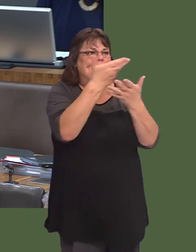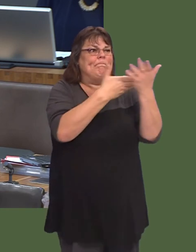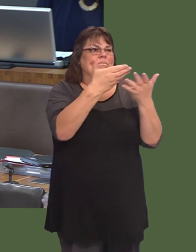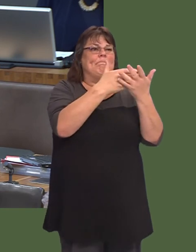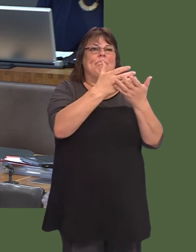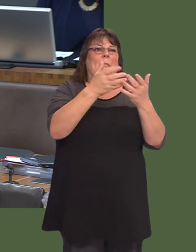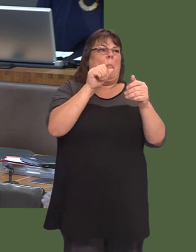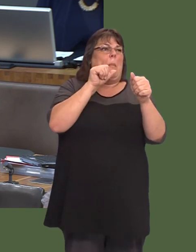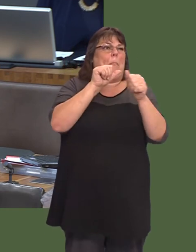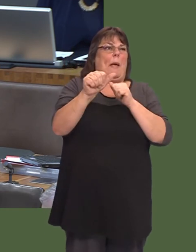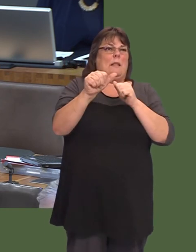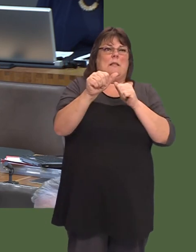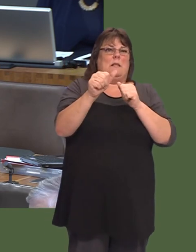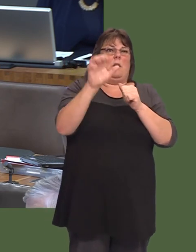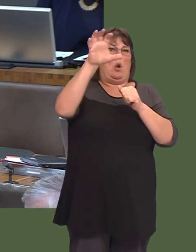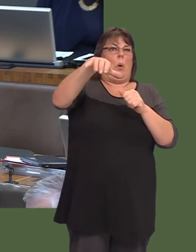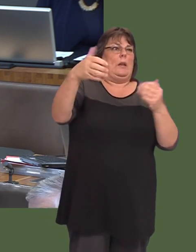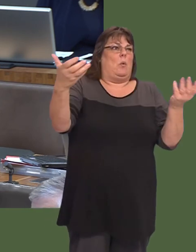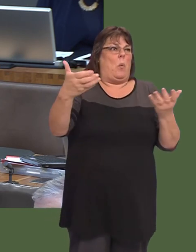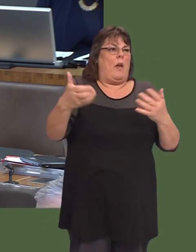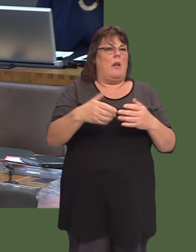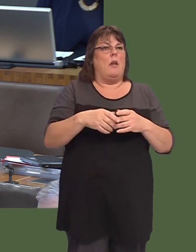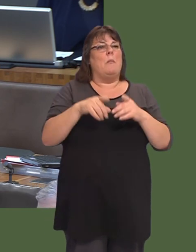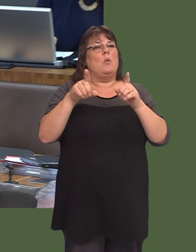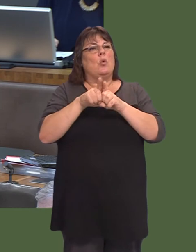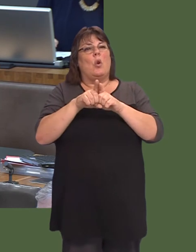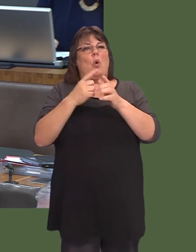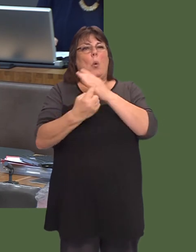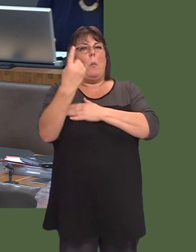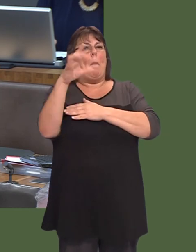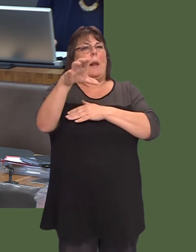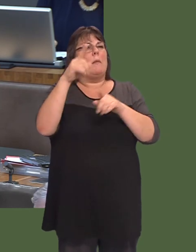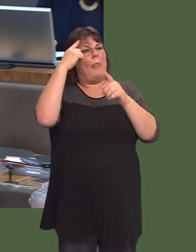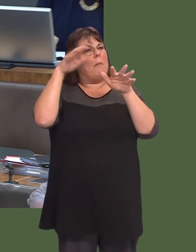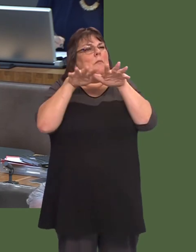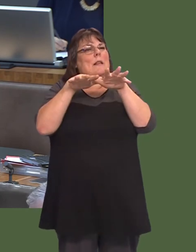way should be of establishing a major trauma centreónot just a centre, but a trauma network as well.